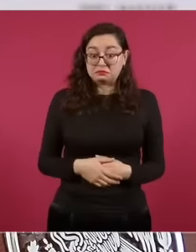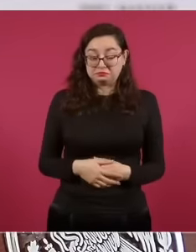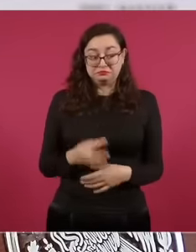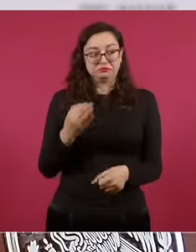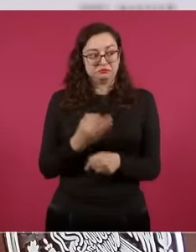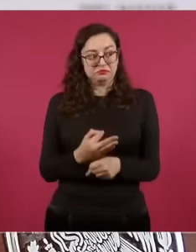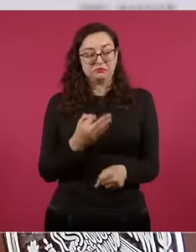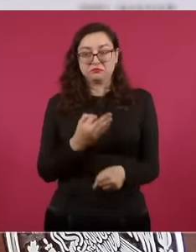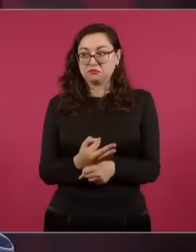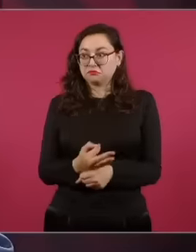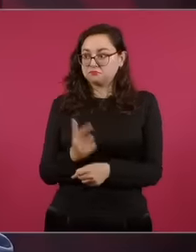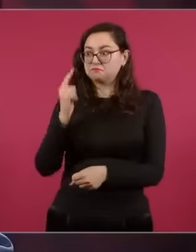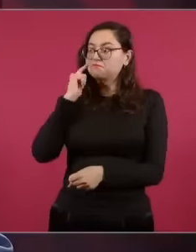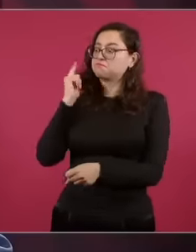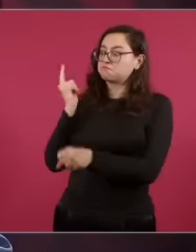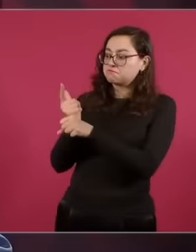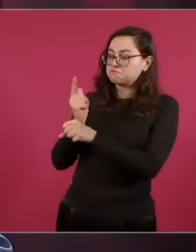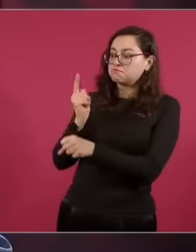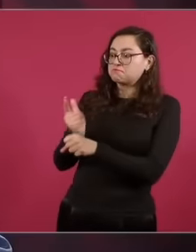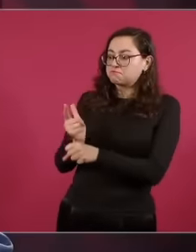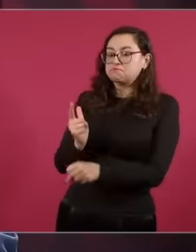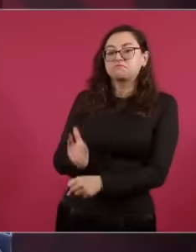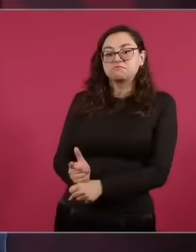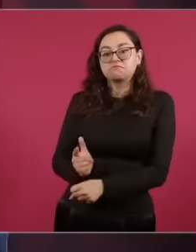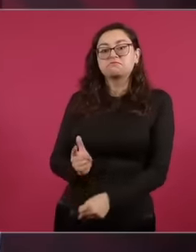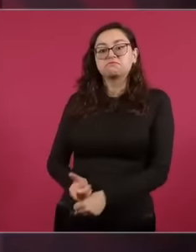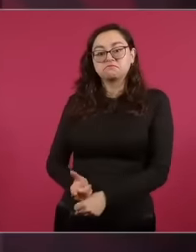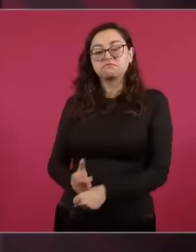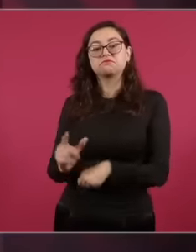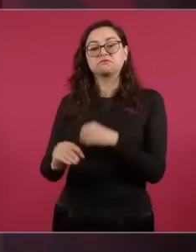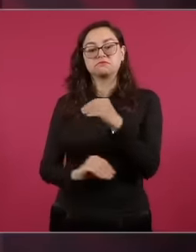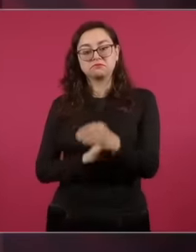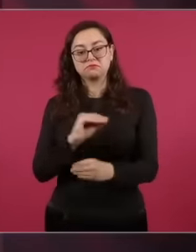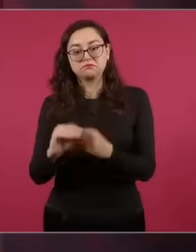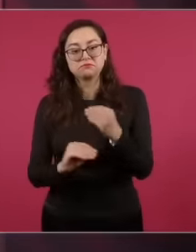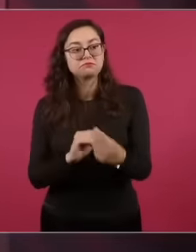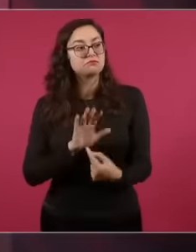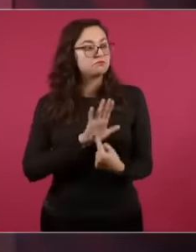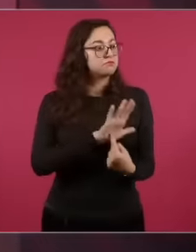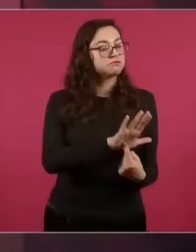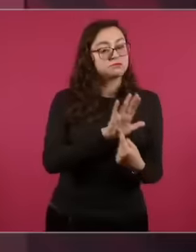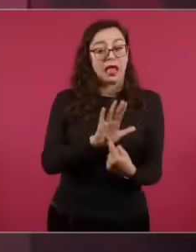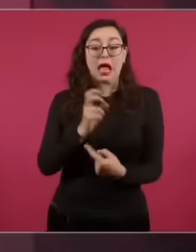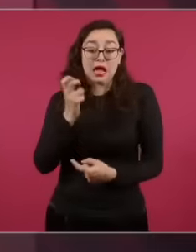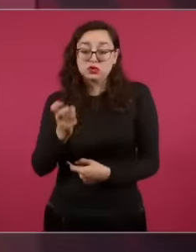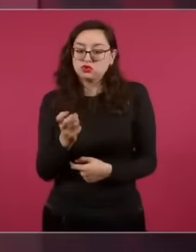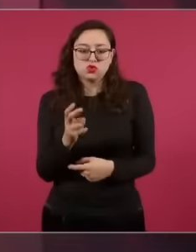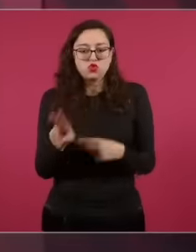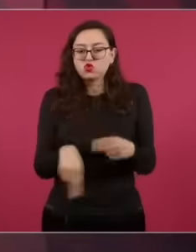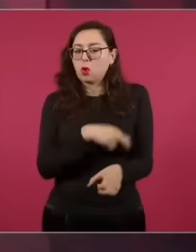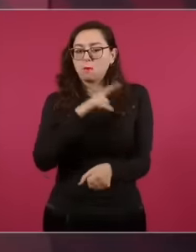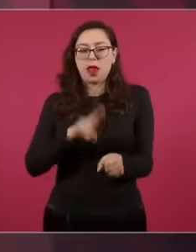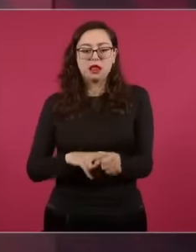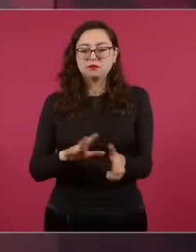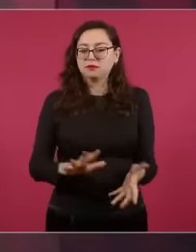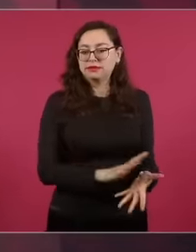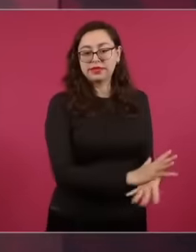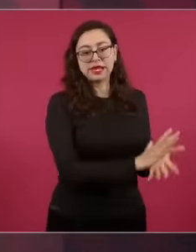because this is the transformation that is taking place. requires